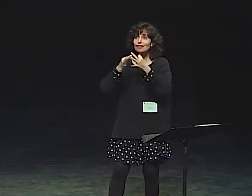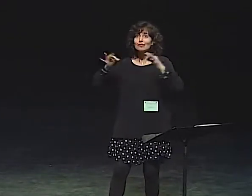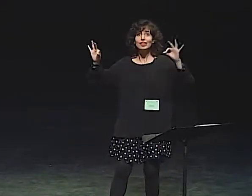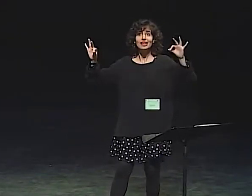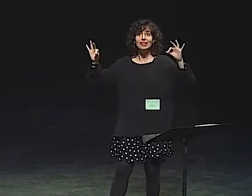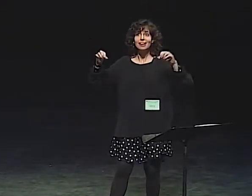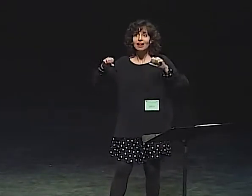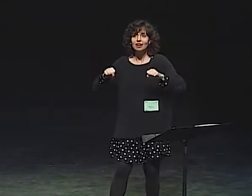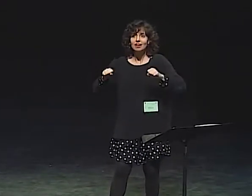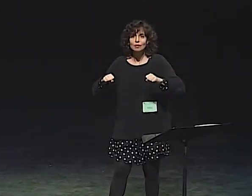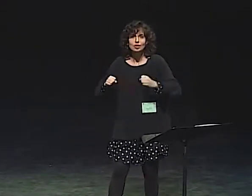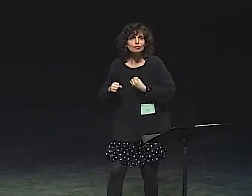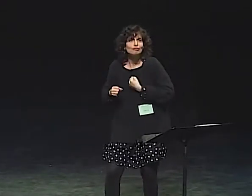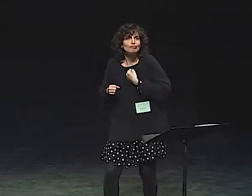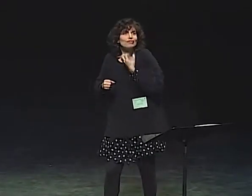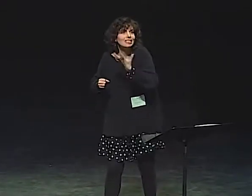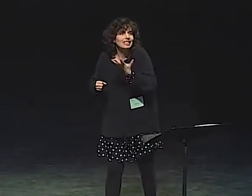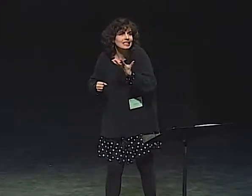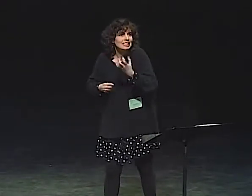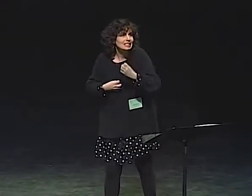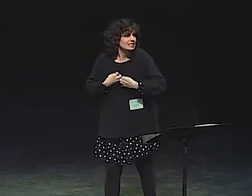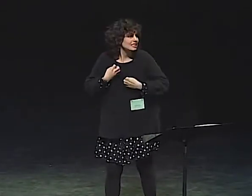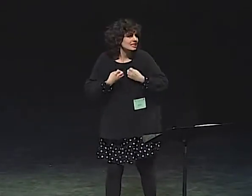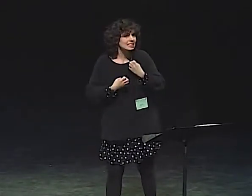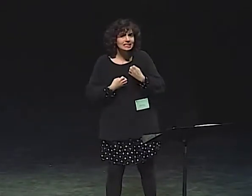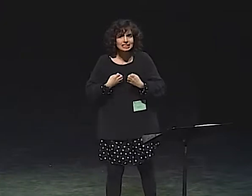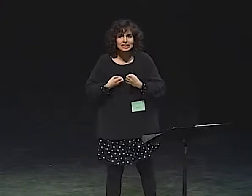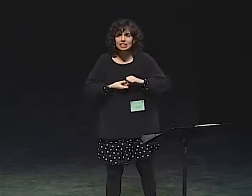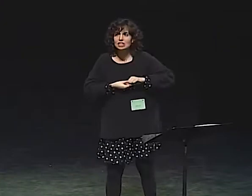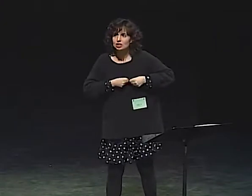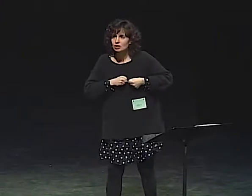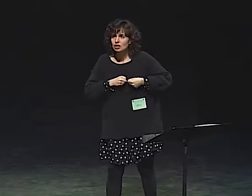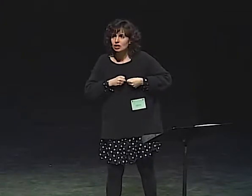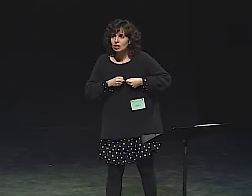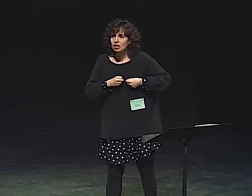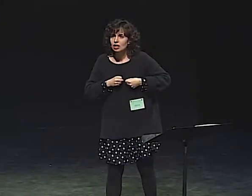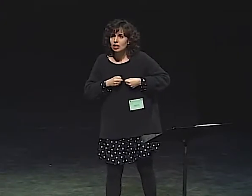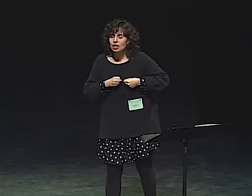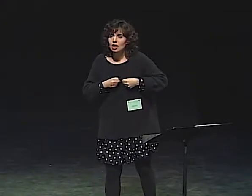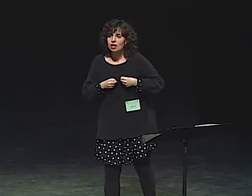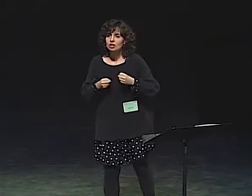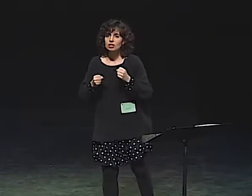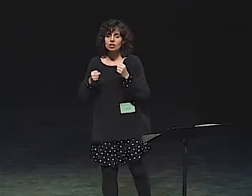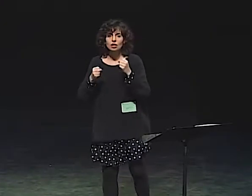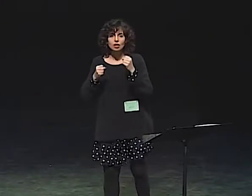FOR A PART OF THE BAG LADY THAT IS FREE AND ABLE TO EXPRESS HERSELF